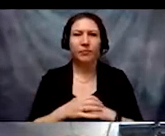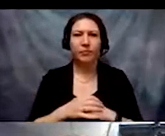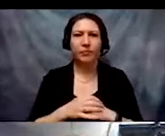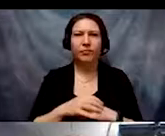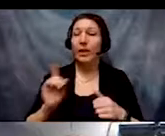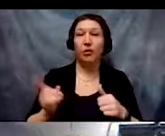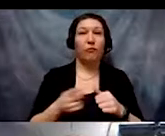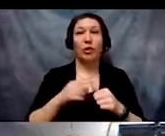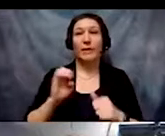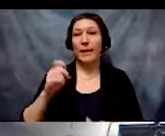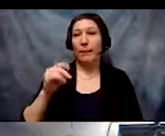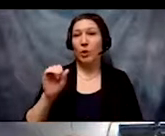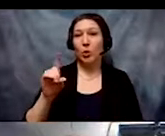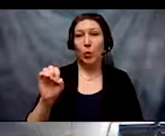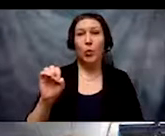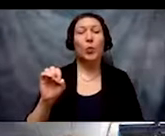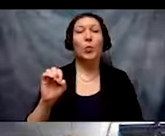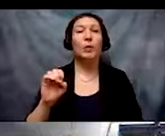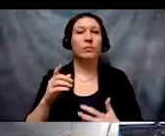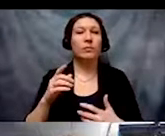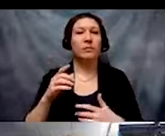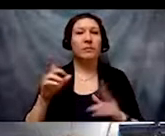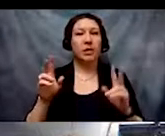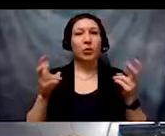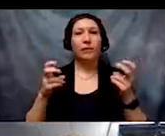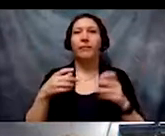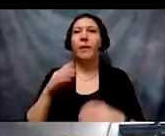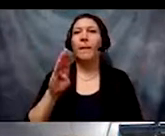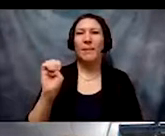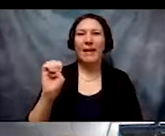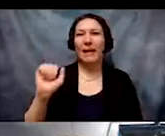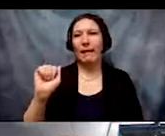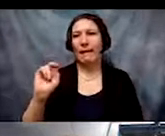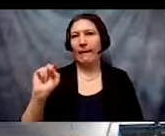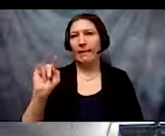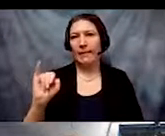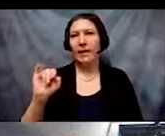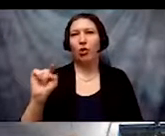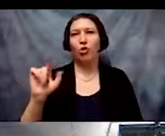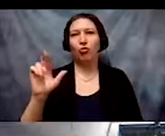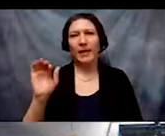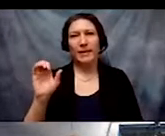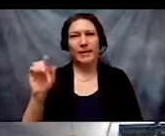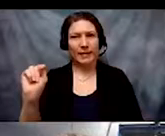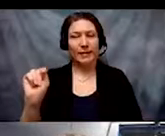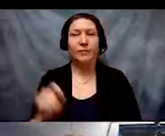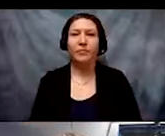episode called "Be Anti-Racist." I was so thankful he